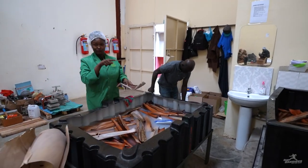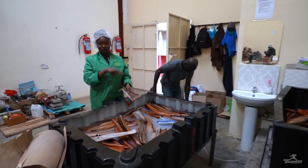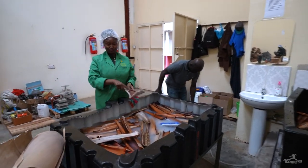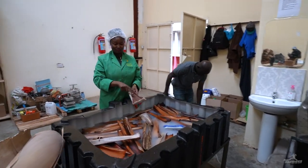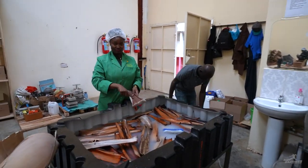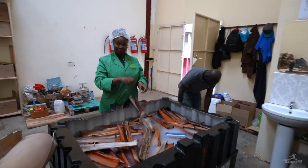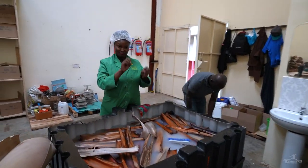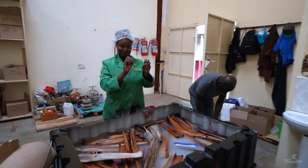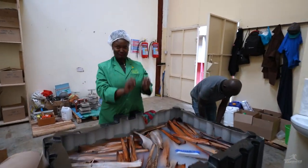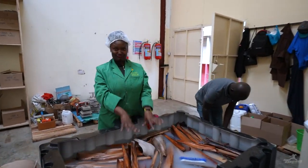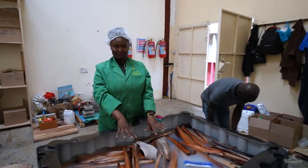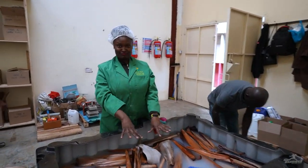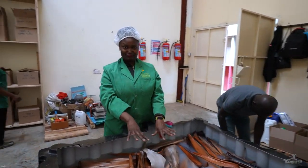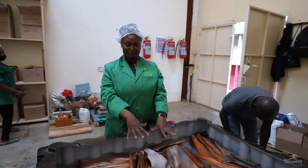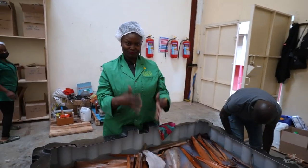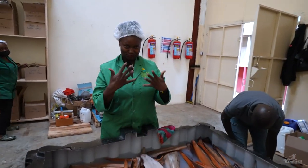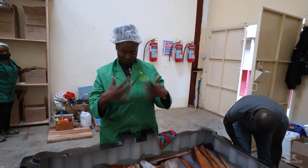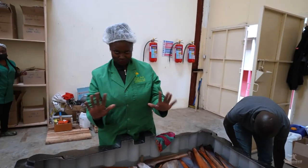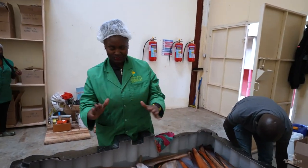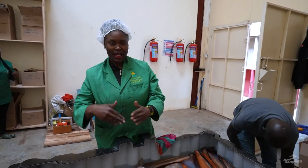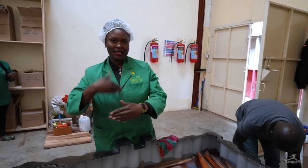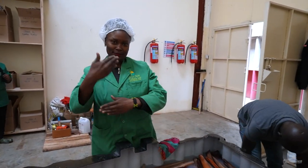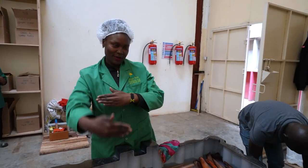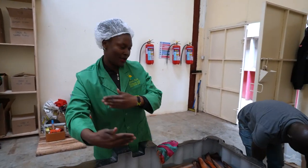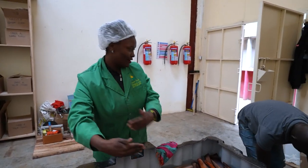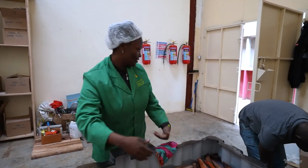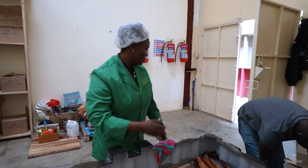We take the bamboo and palm and we put them in here.